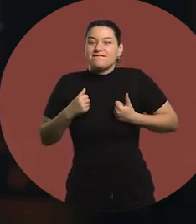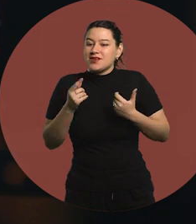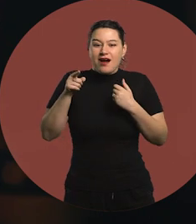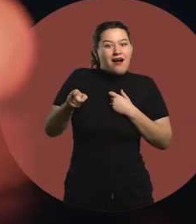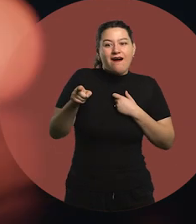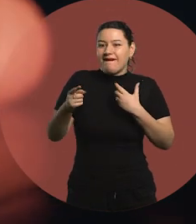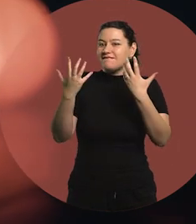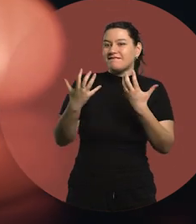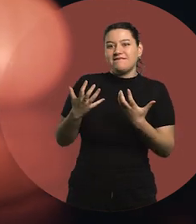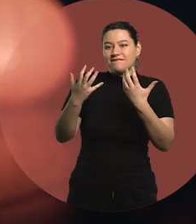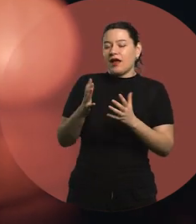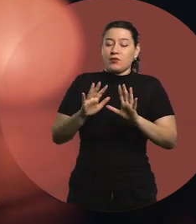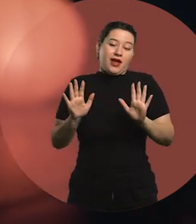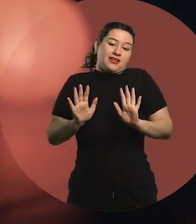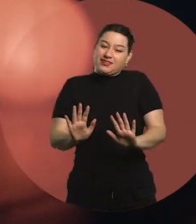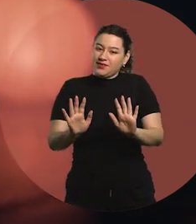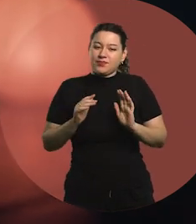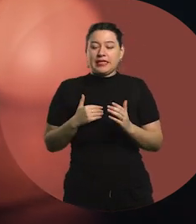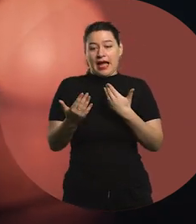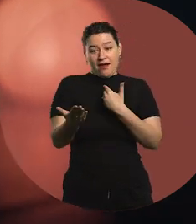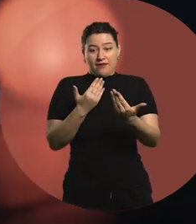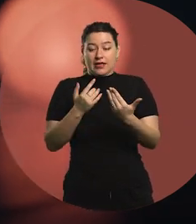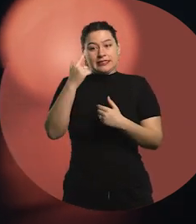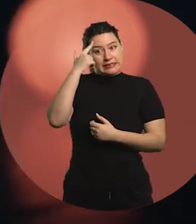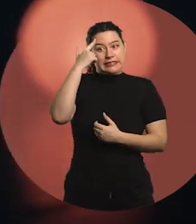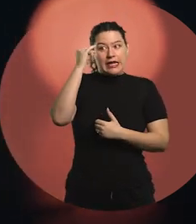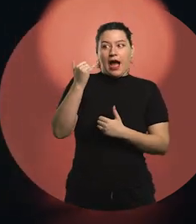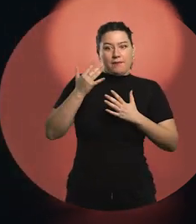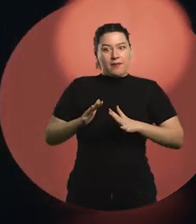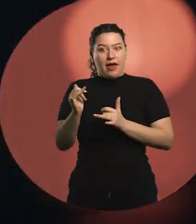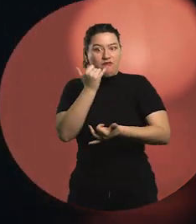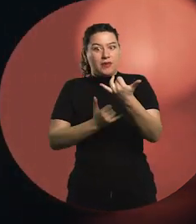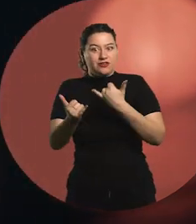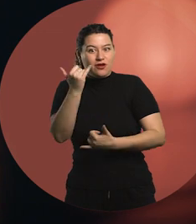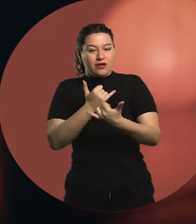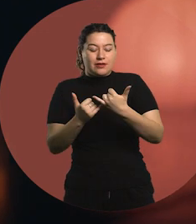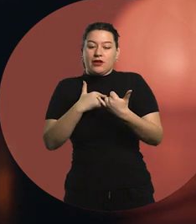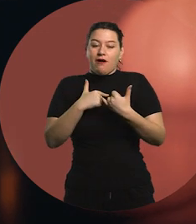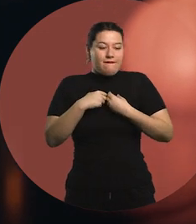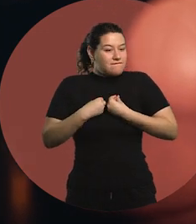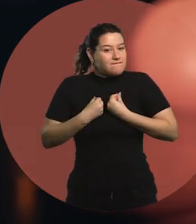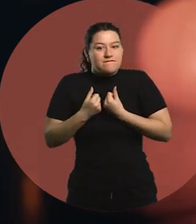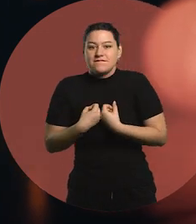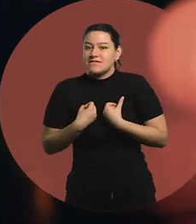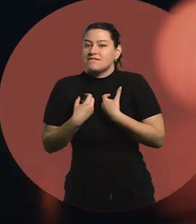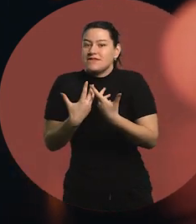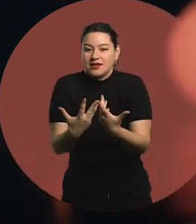So that's what I did, I spoke with knowledge and with feeling, and I